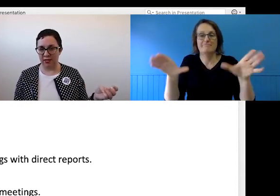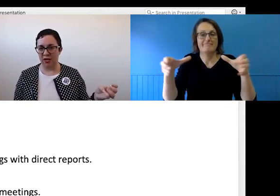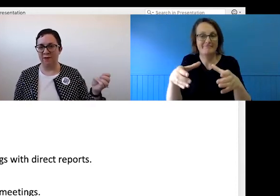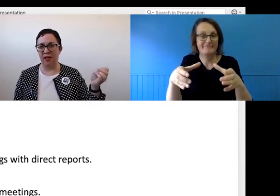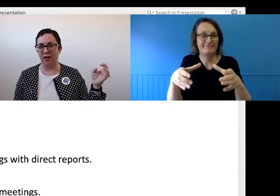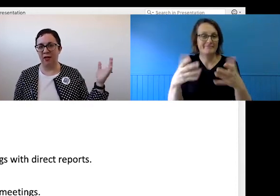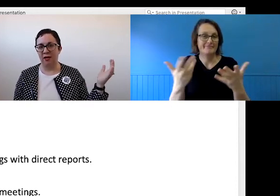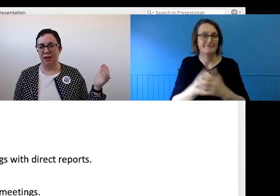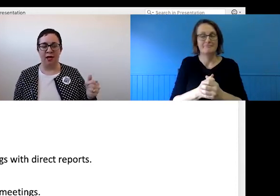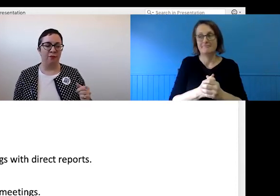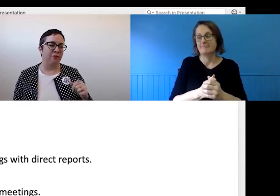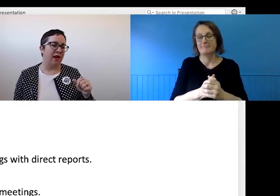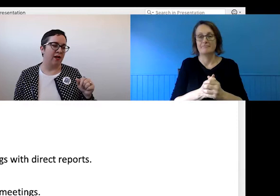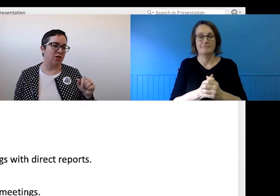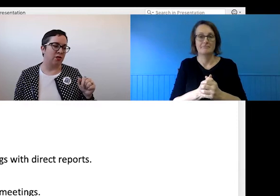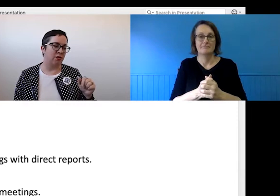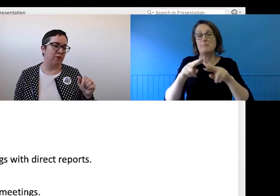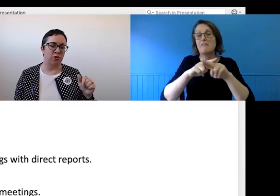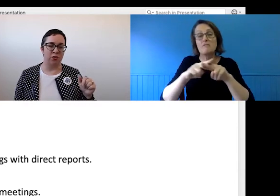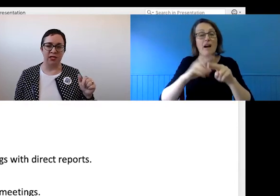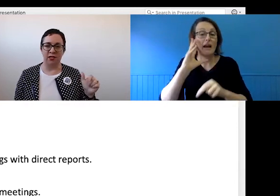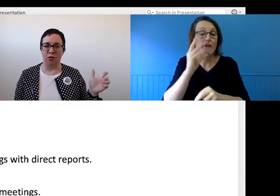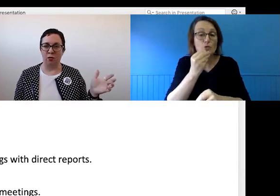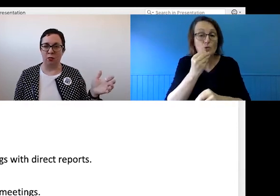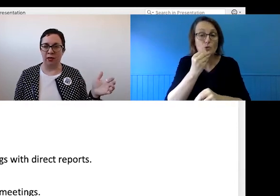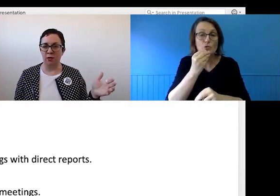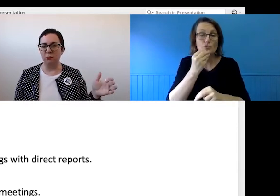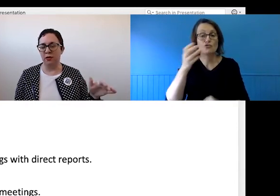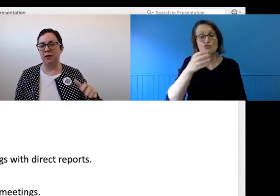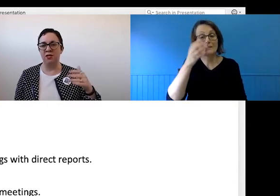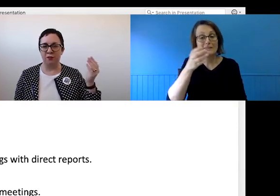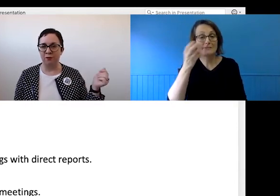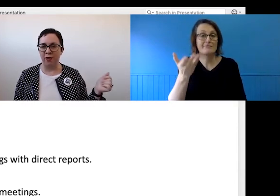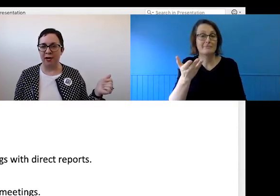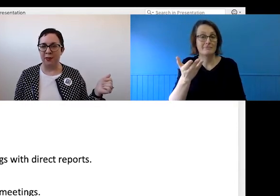So having a Friday afternoon virtual drinks is all well and good but that means that your